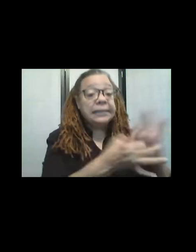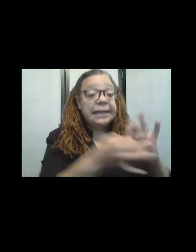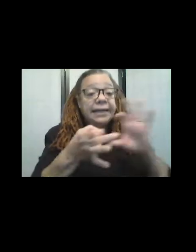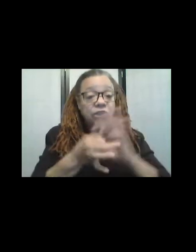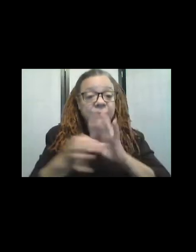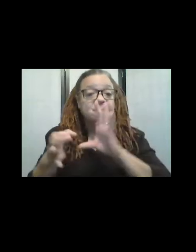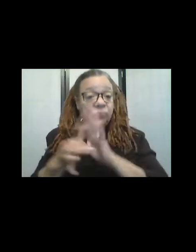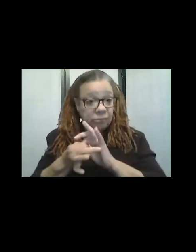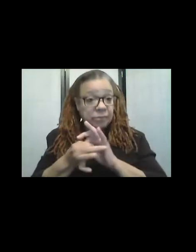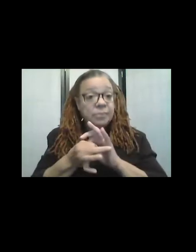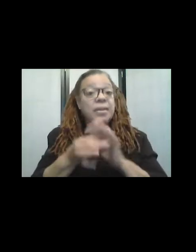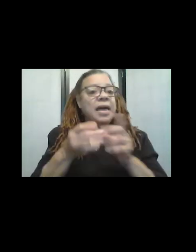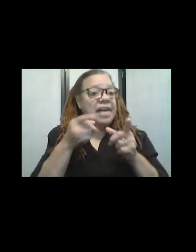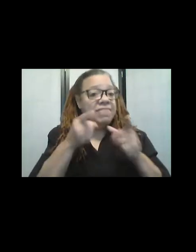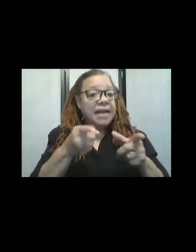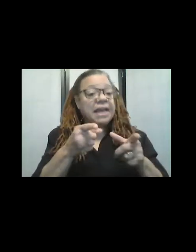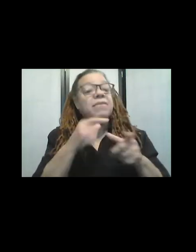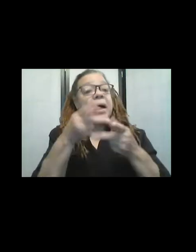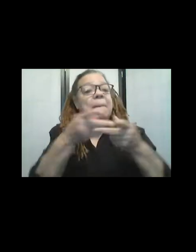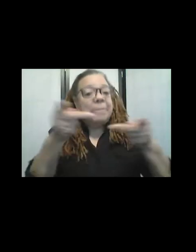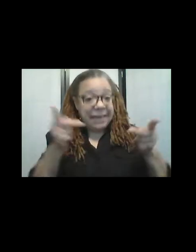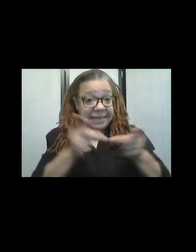And this gives it a a place for it to attach, um.